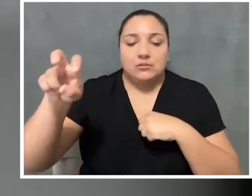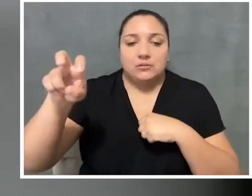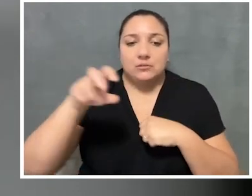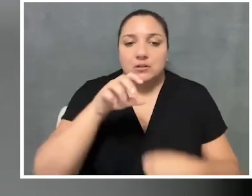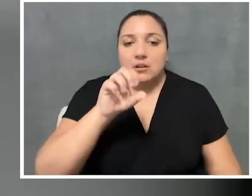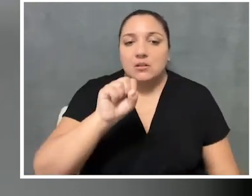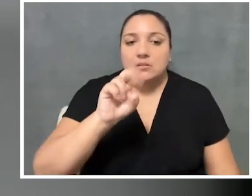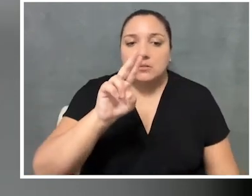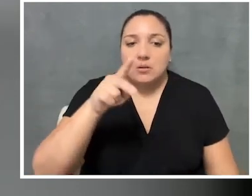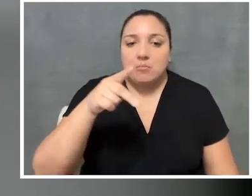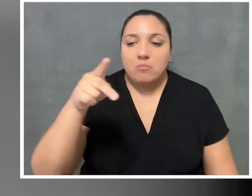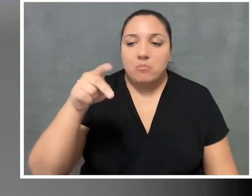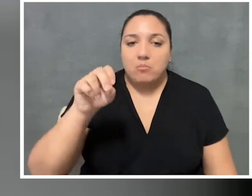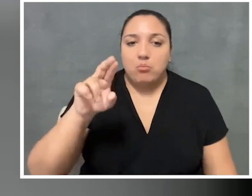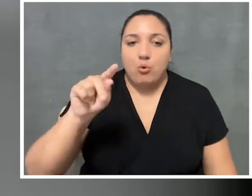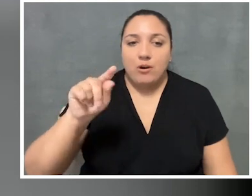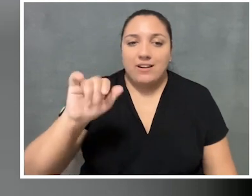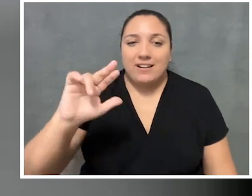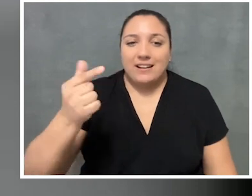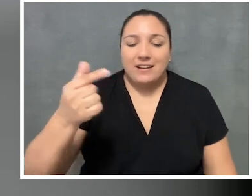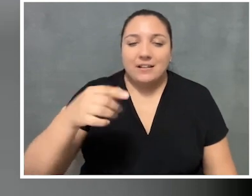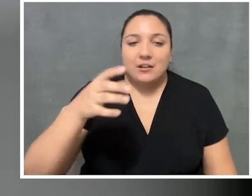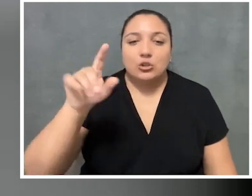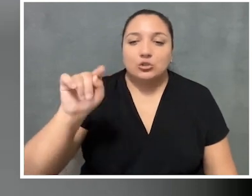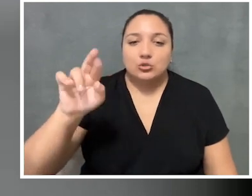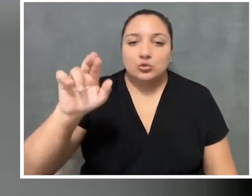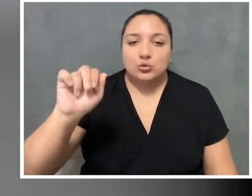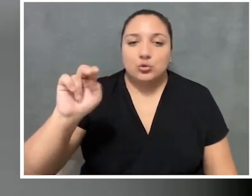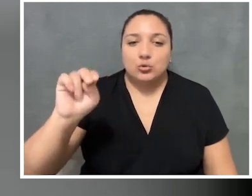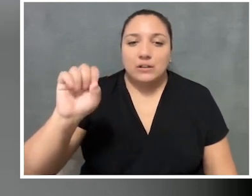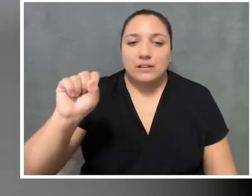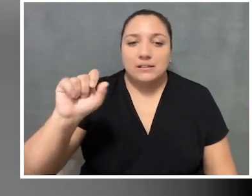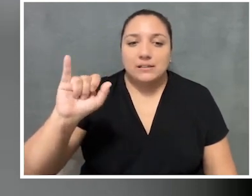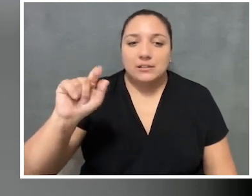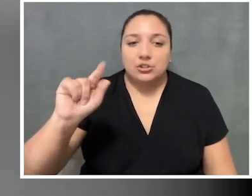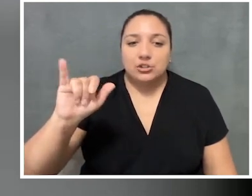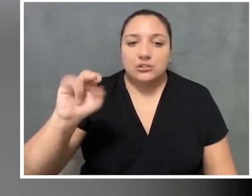that specifically supports adults, who are autistic